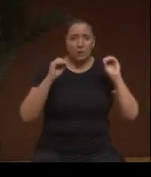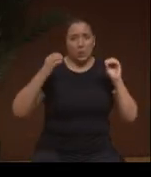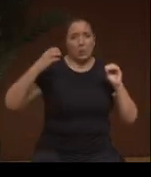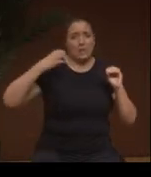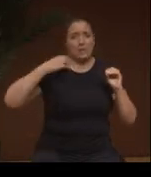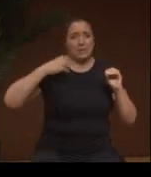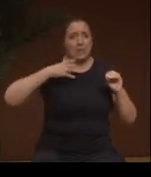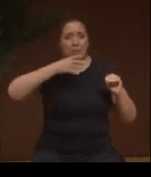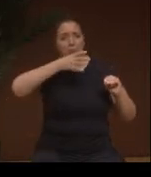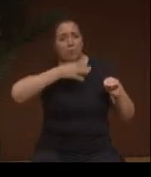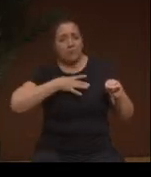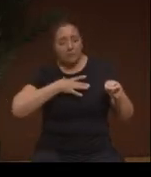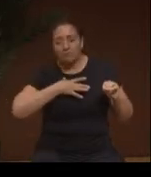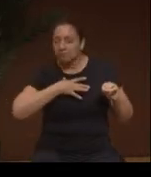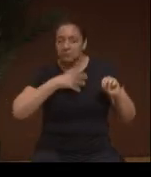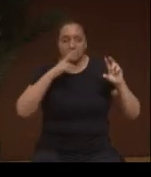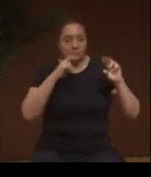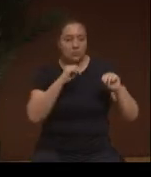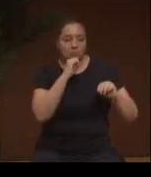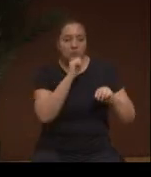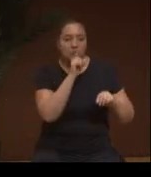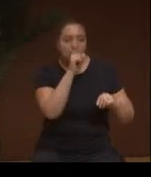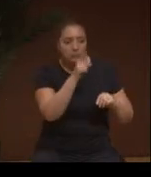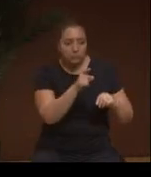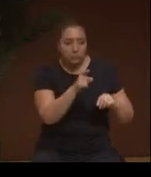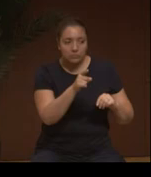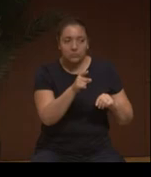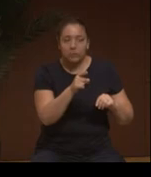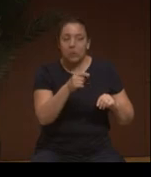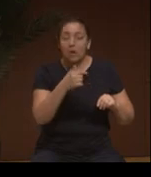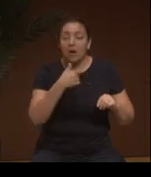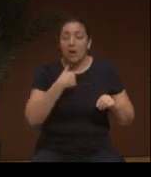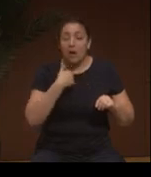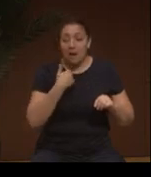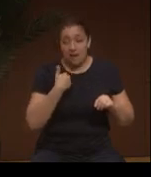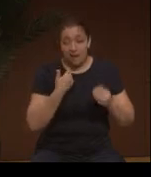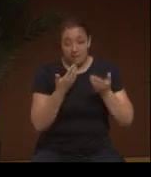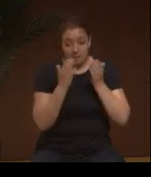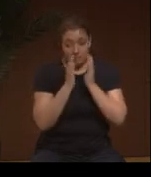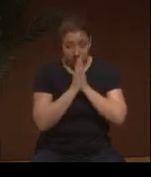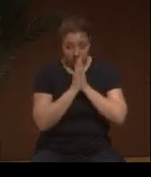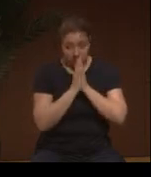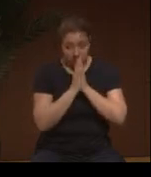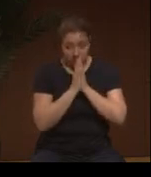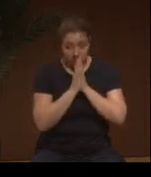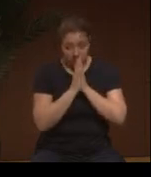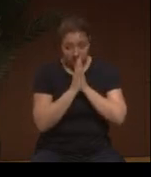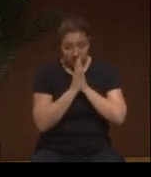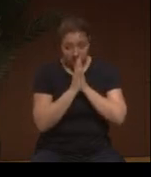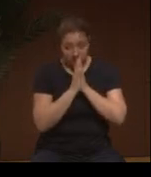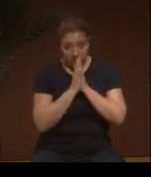When they used to say that there were barely women; well, yes, there were cacicas. This is another one.